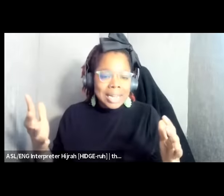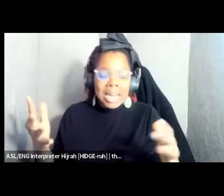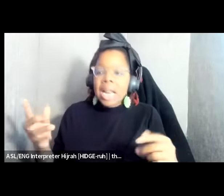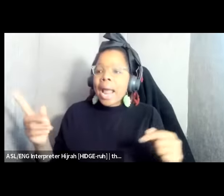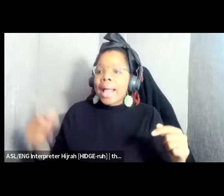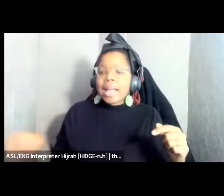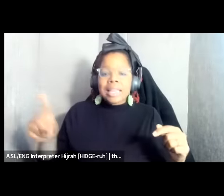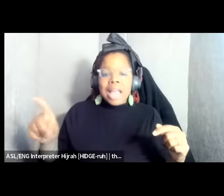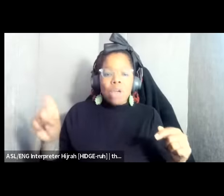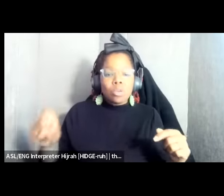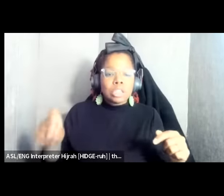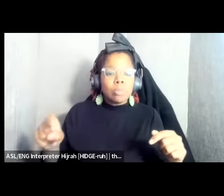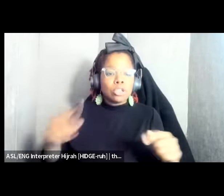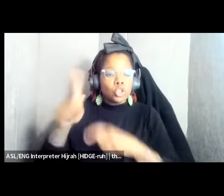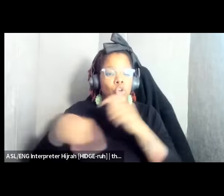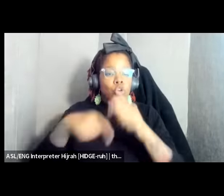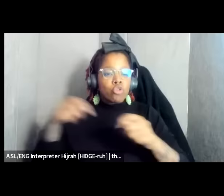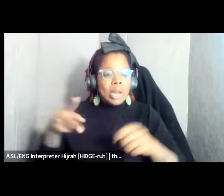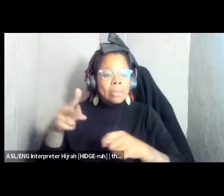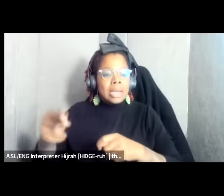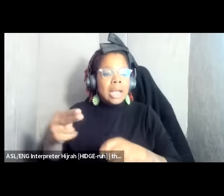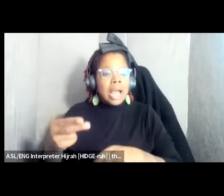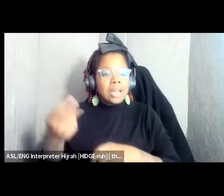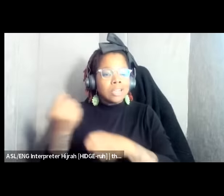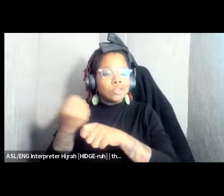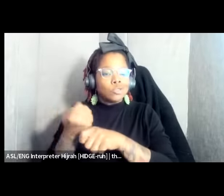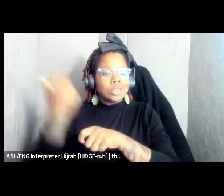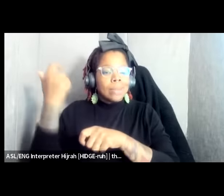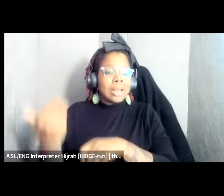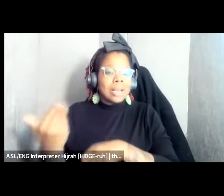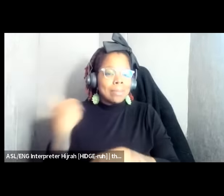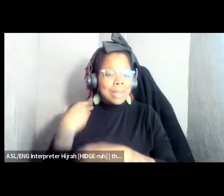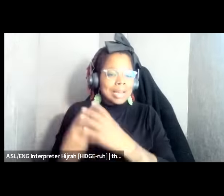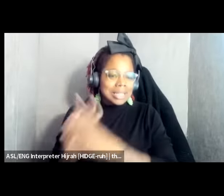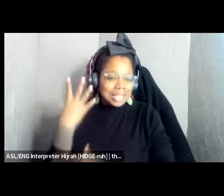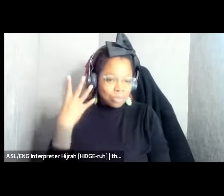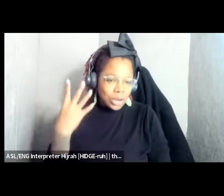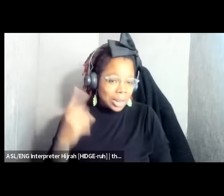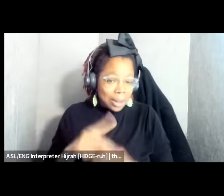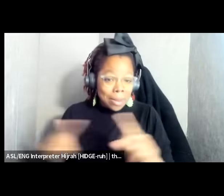ribbon cutting and champagne toasting back in the spring but it was the courage of the forest